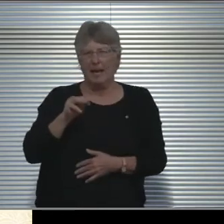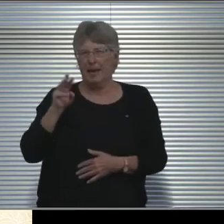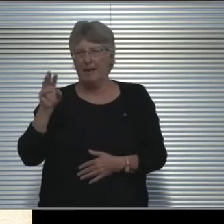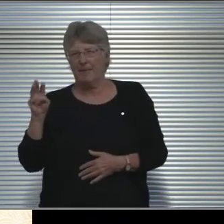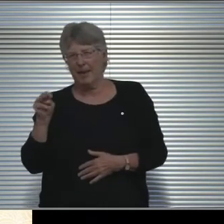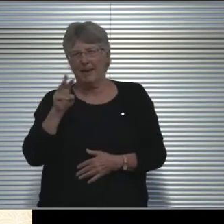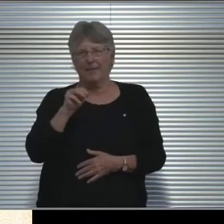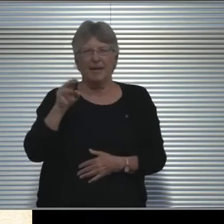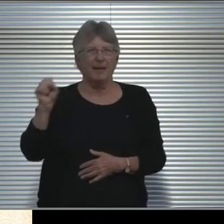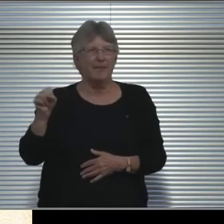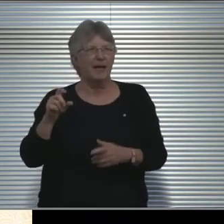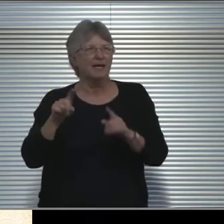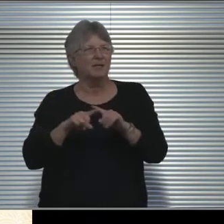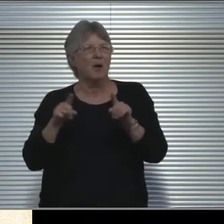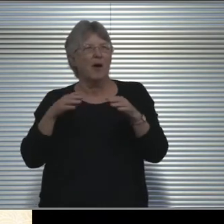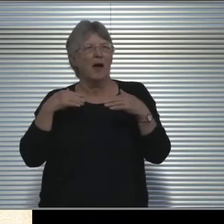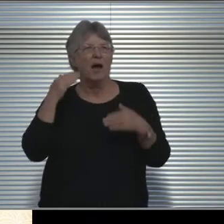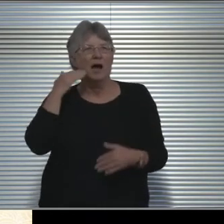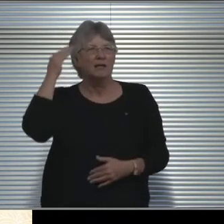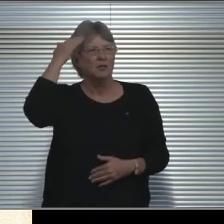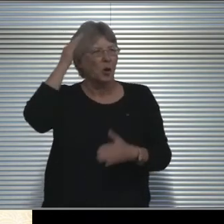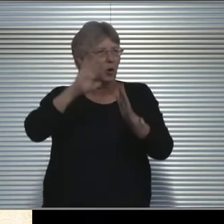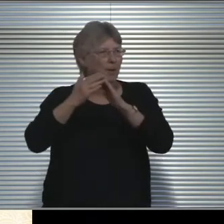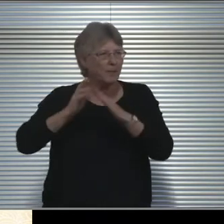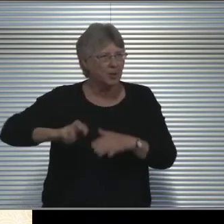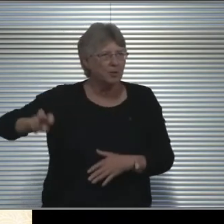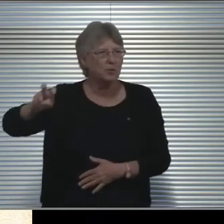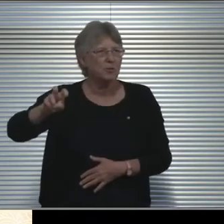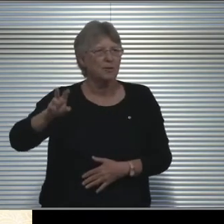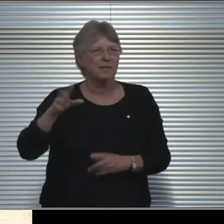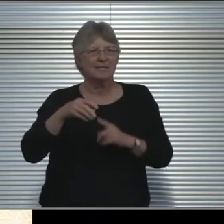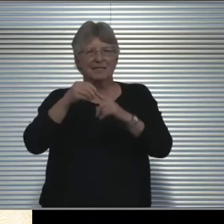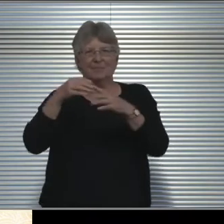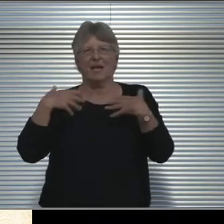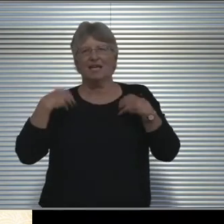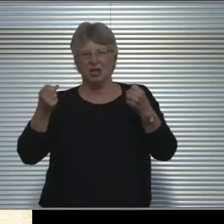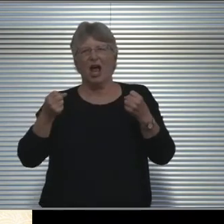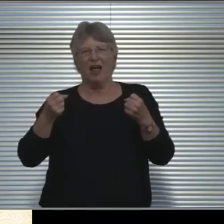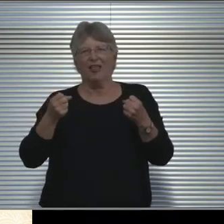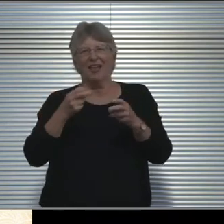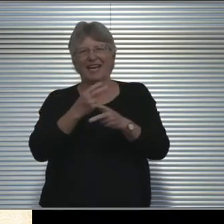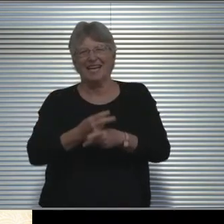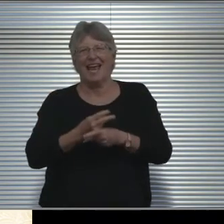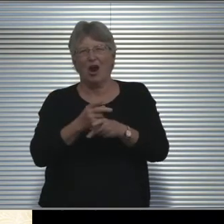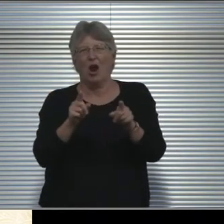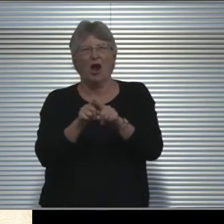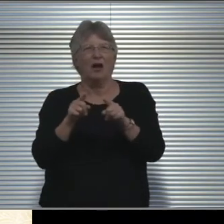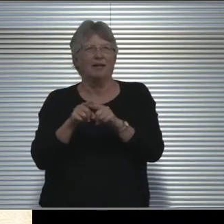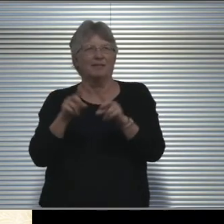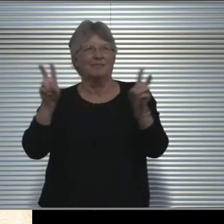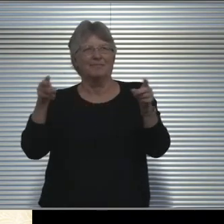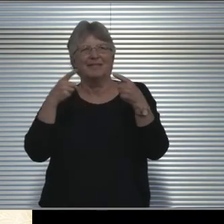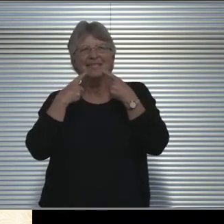our Adult Community Transition program, our Specialized Health Care program, and also our SUCSESS program,